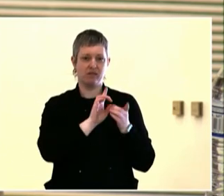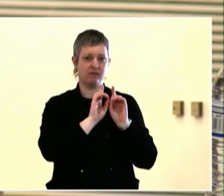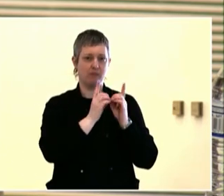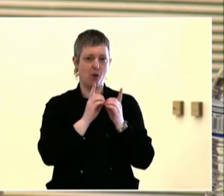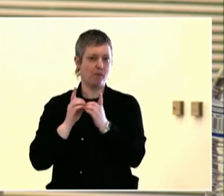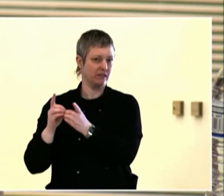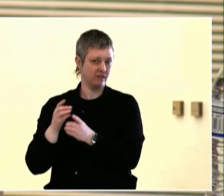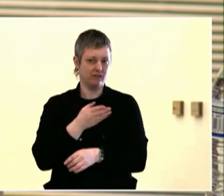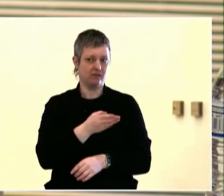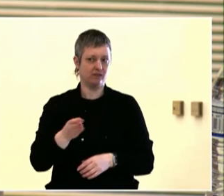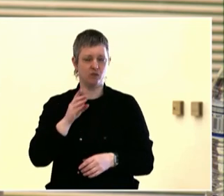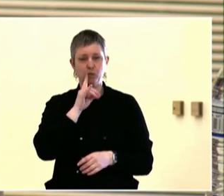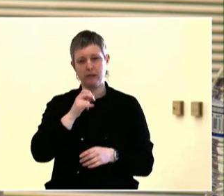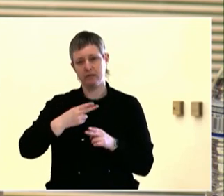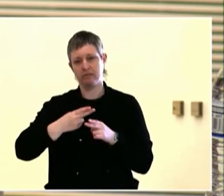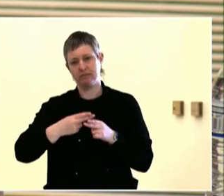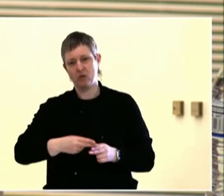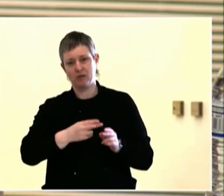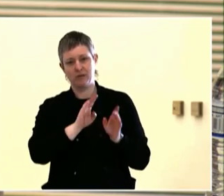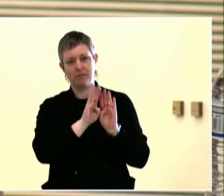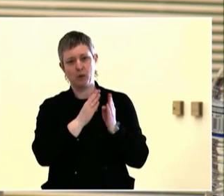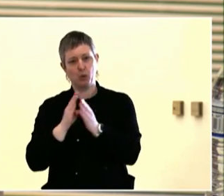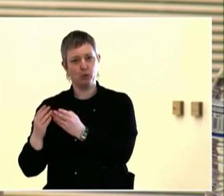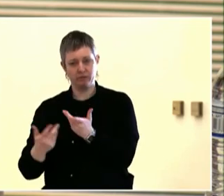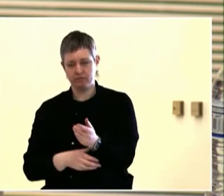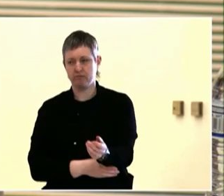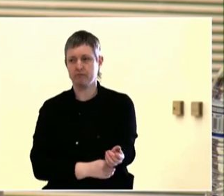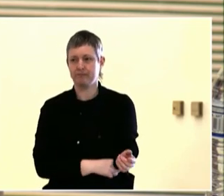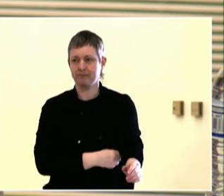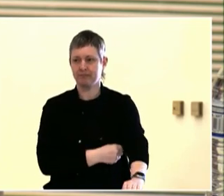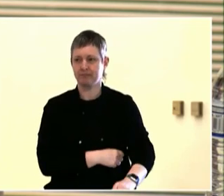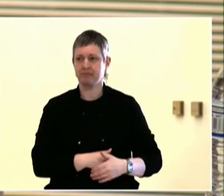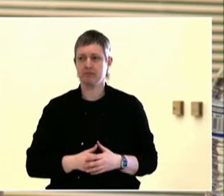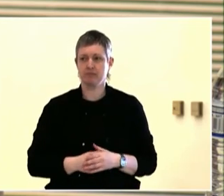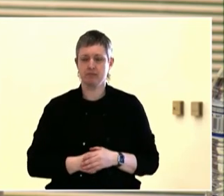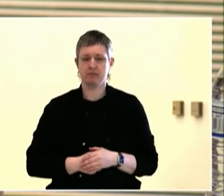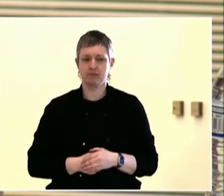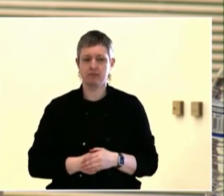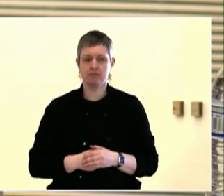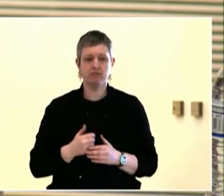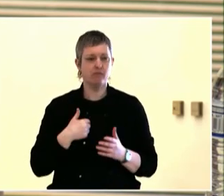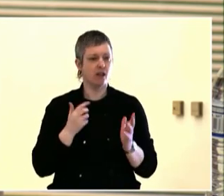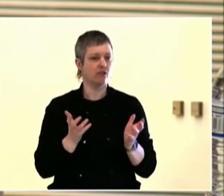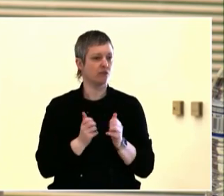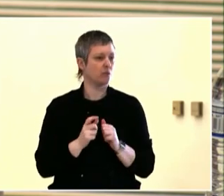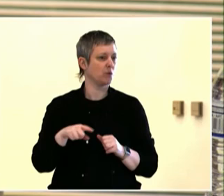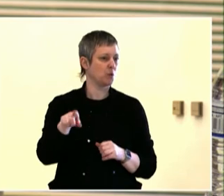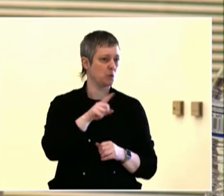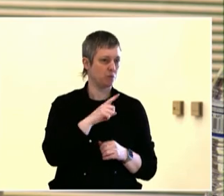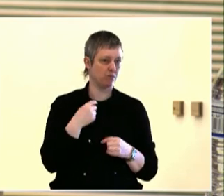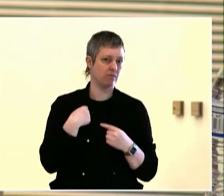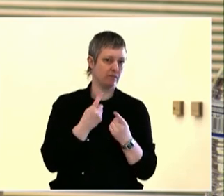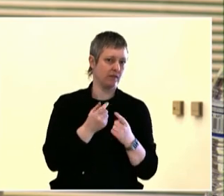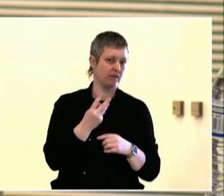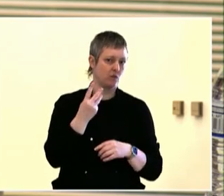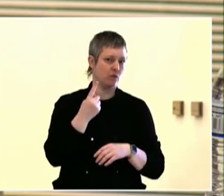As you see, things have been said and heard the last several days. It's been taped, so you can see it later if you want to, but you